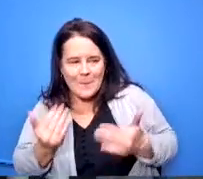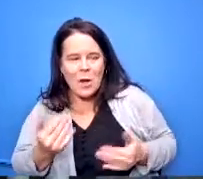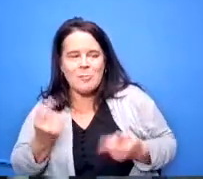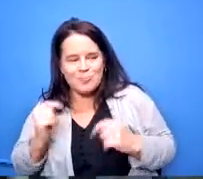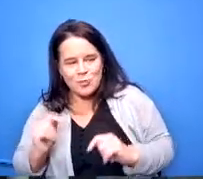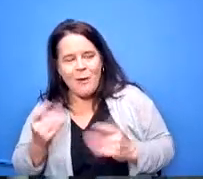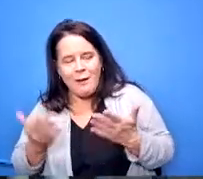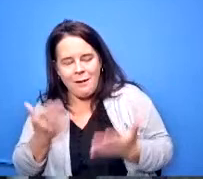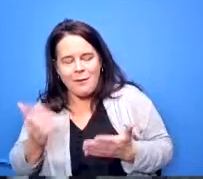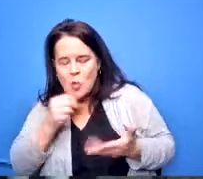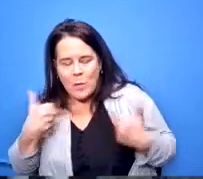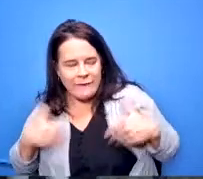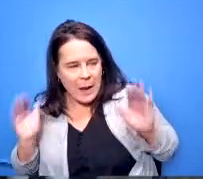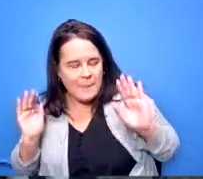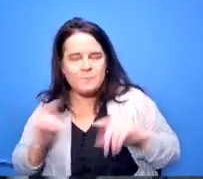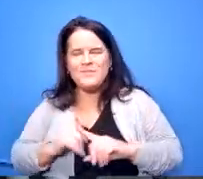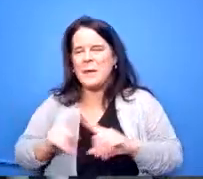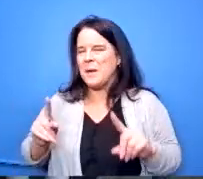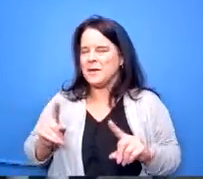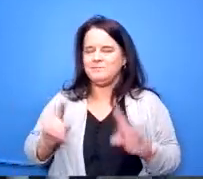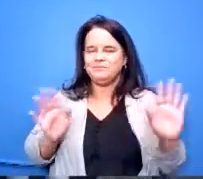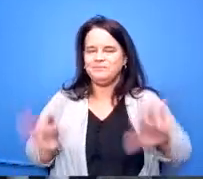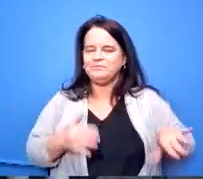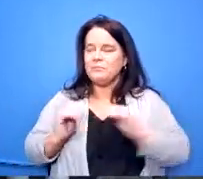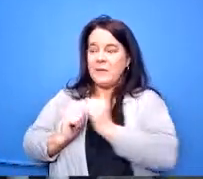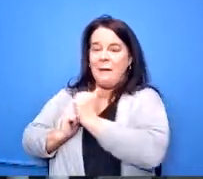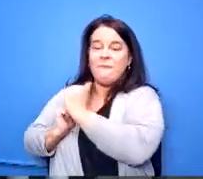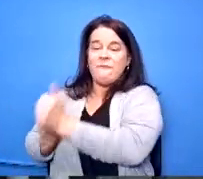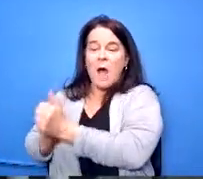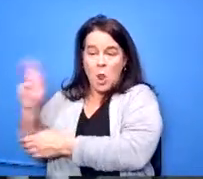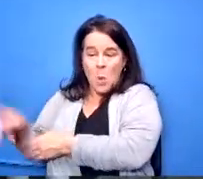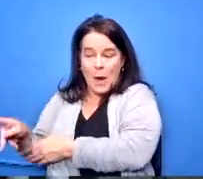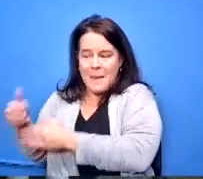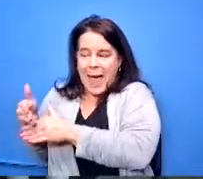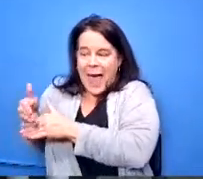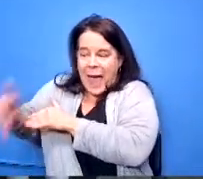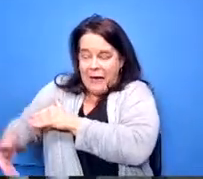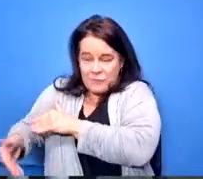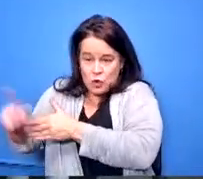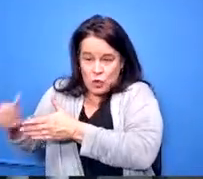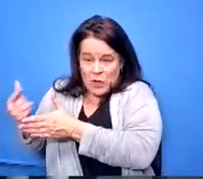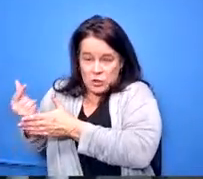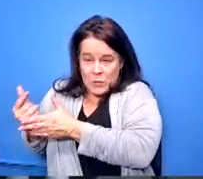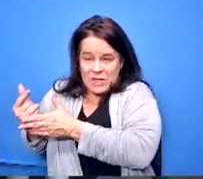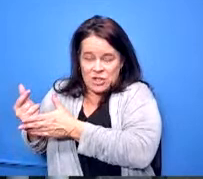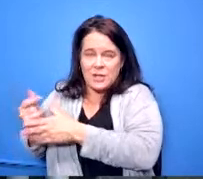but as far as the follow-up after they graduate that's a requirement of career tech education